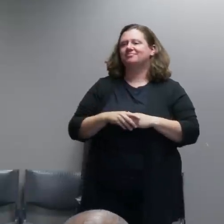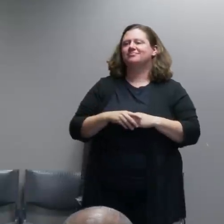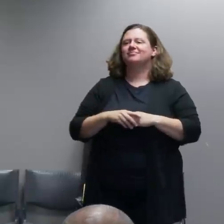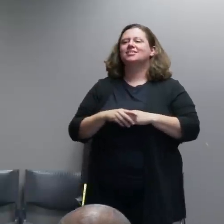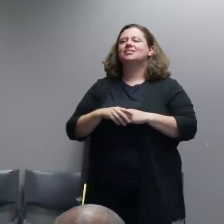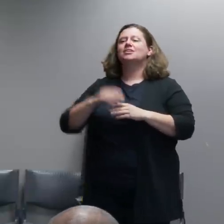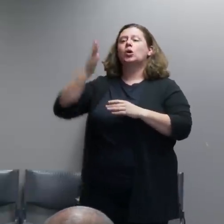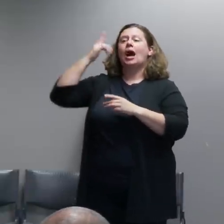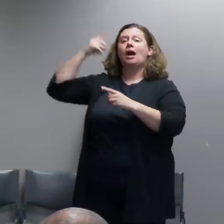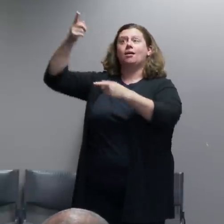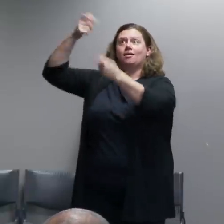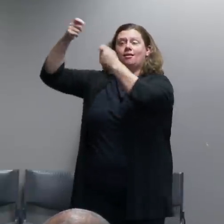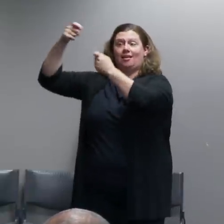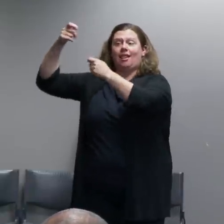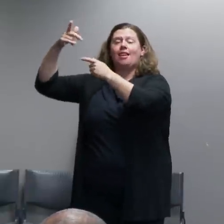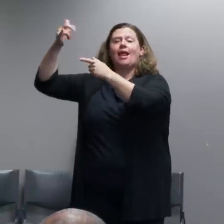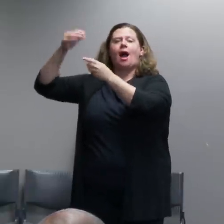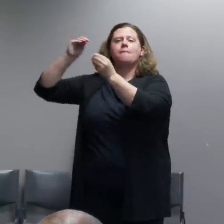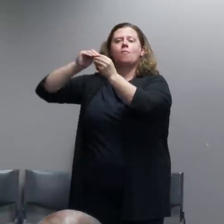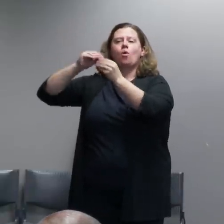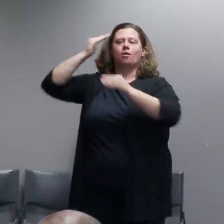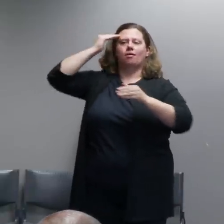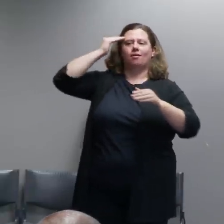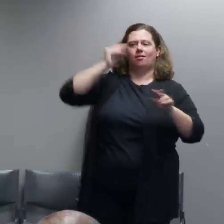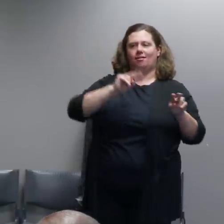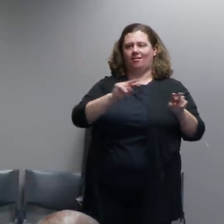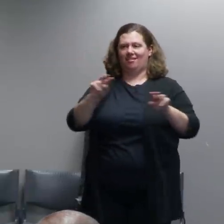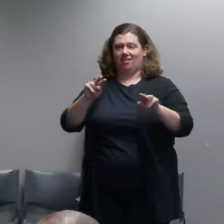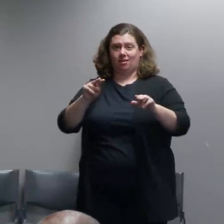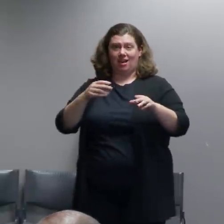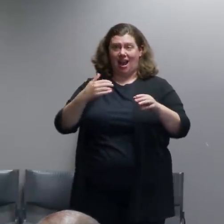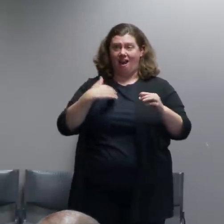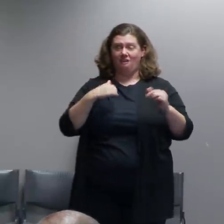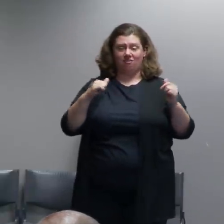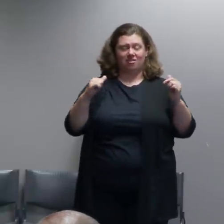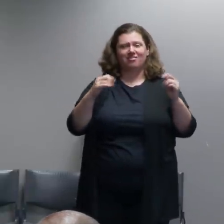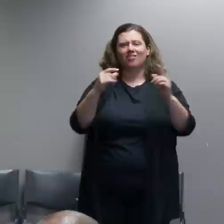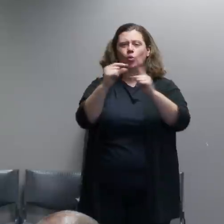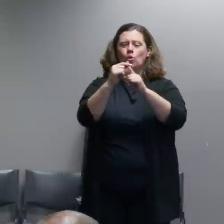Those are sort of outdated terms because policing an event can be